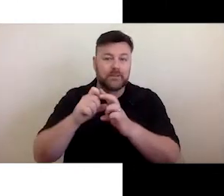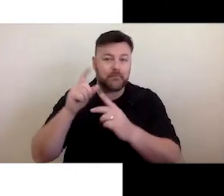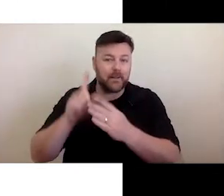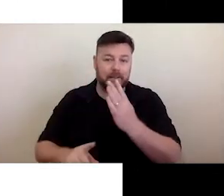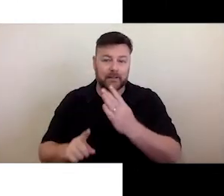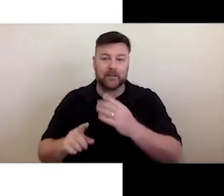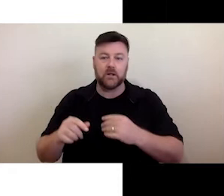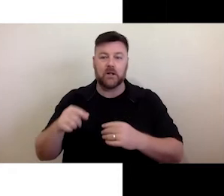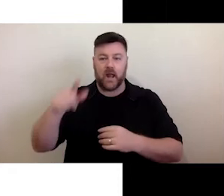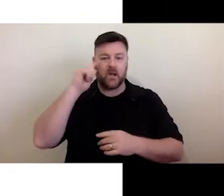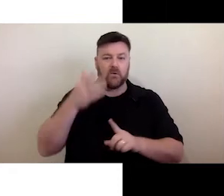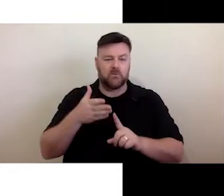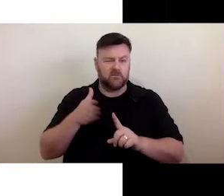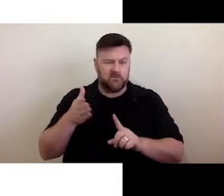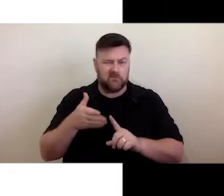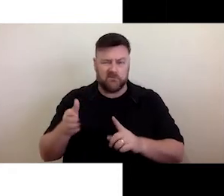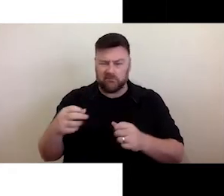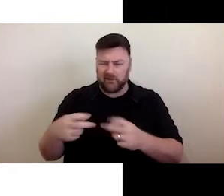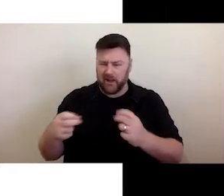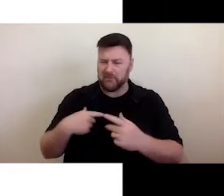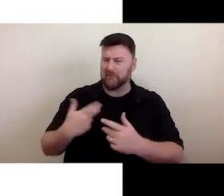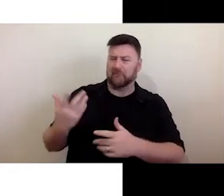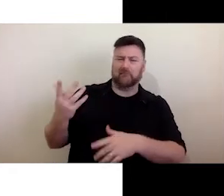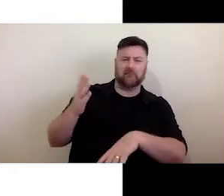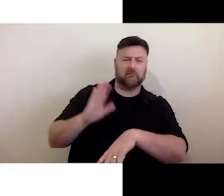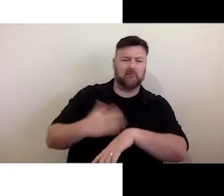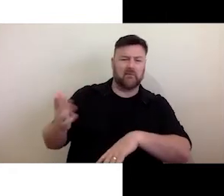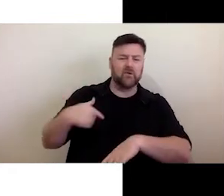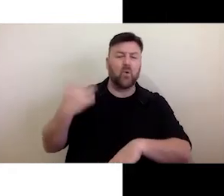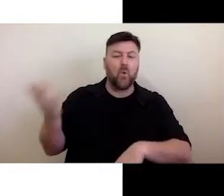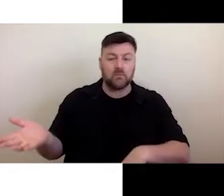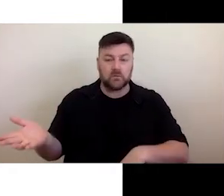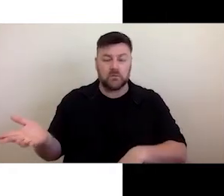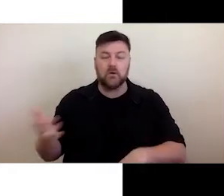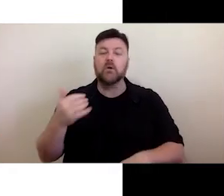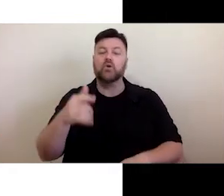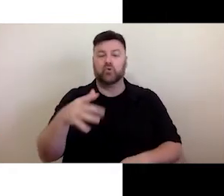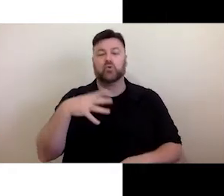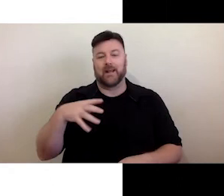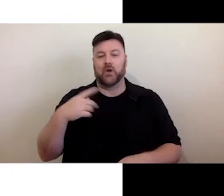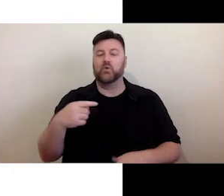distracted by captions, you may need to have a method where you can turn